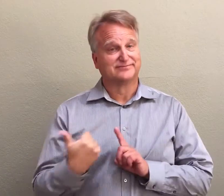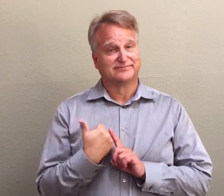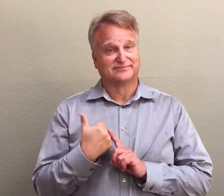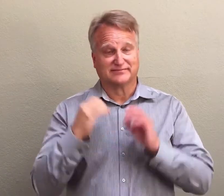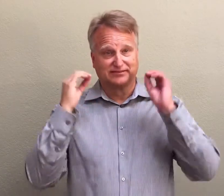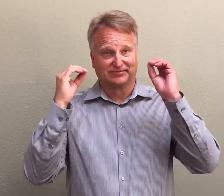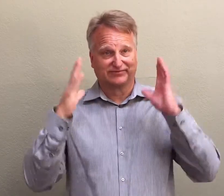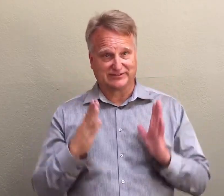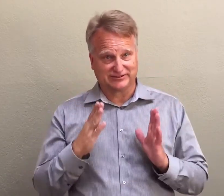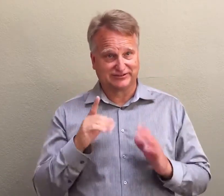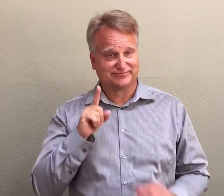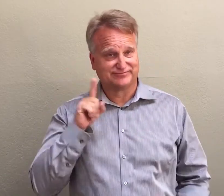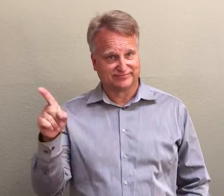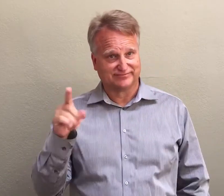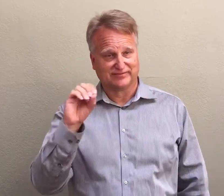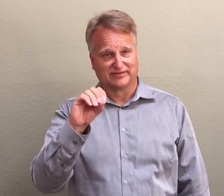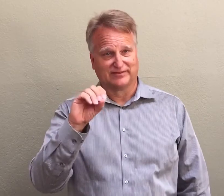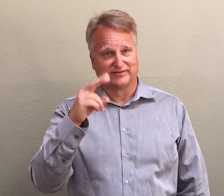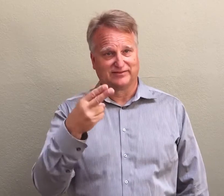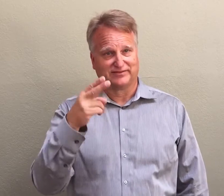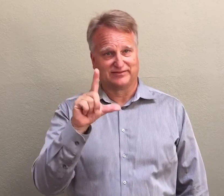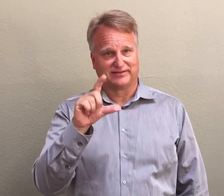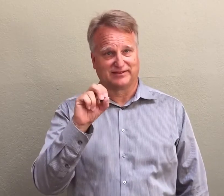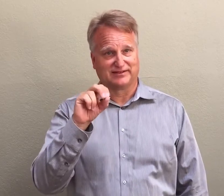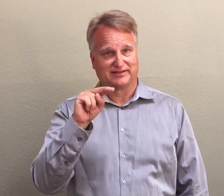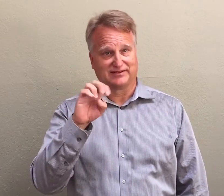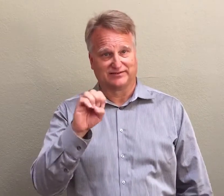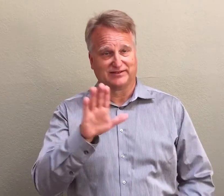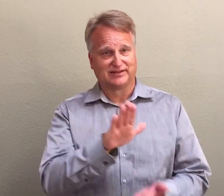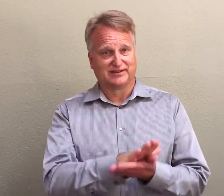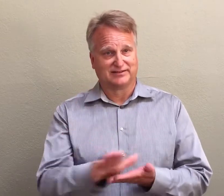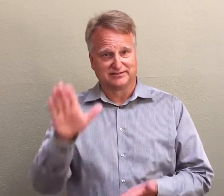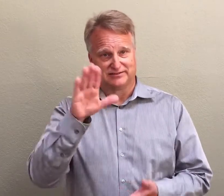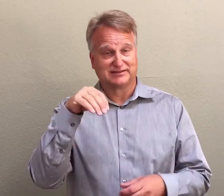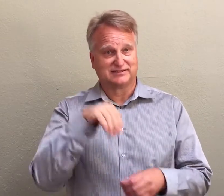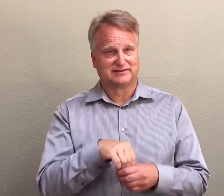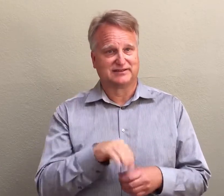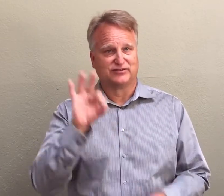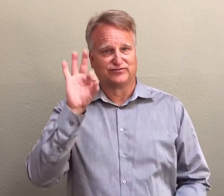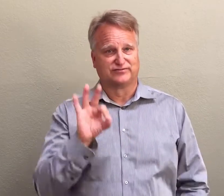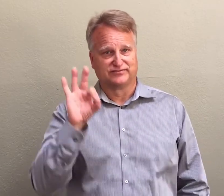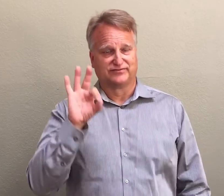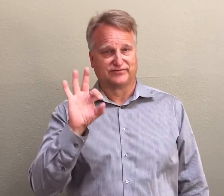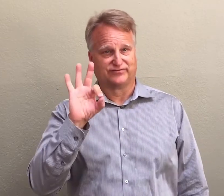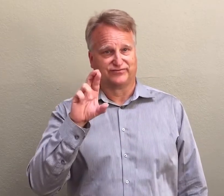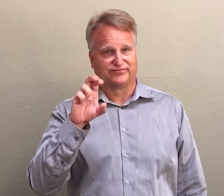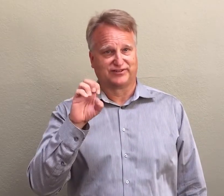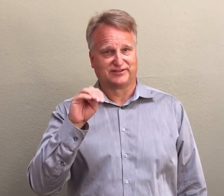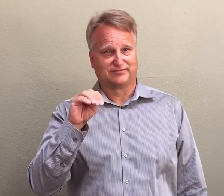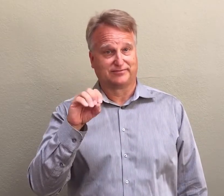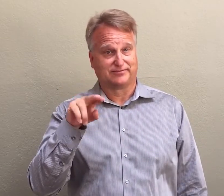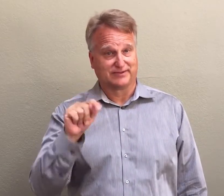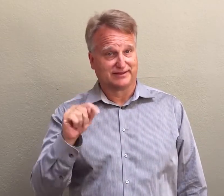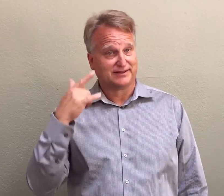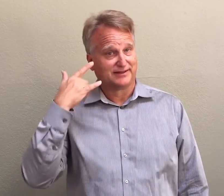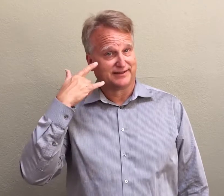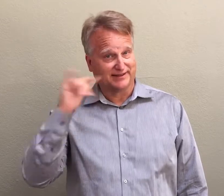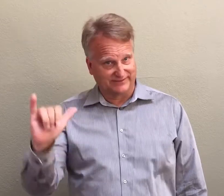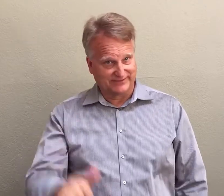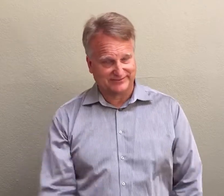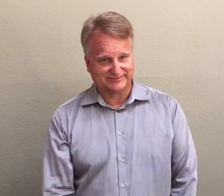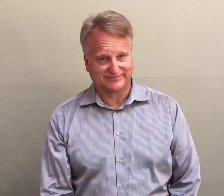Professor at Ohlone College in Fremont, California.